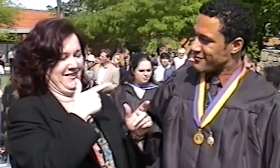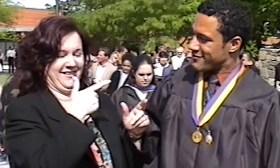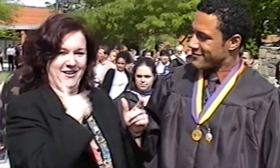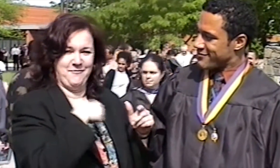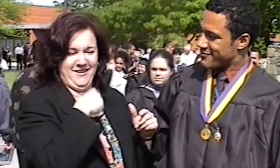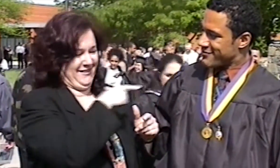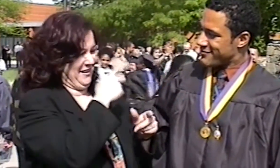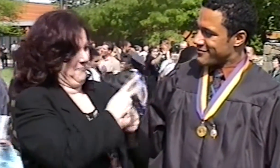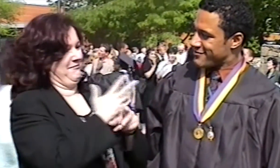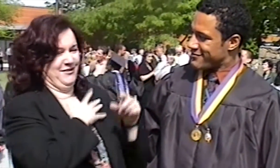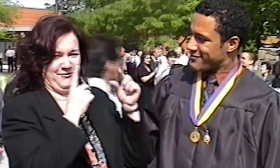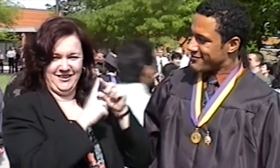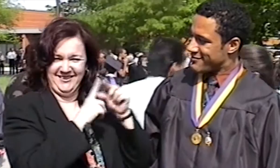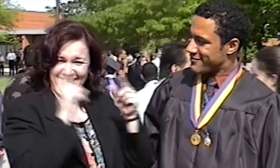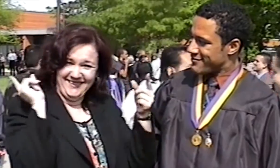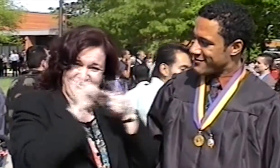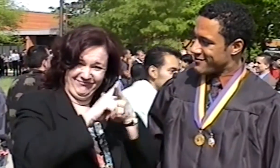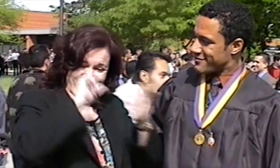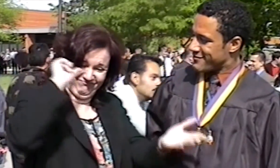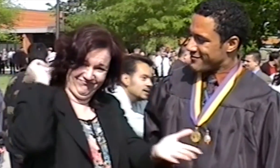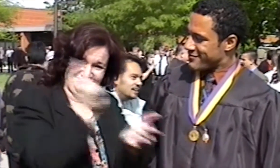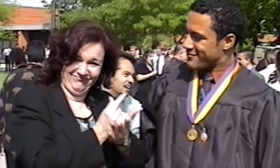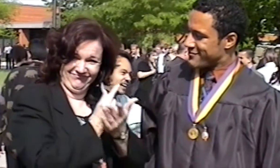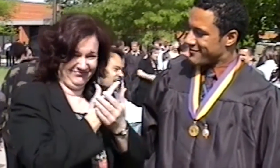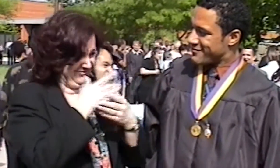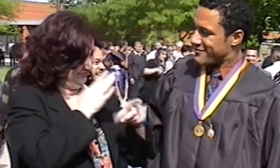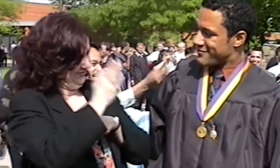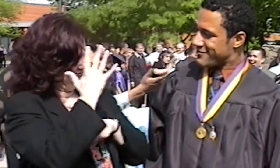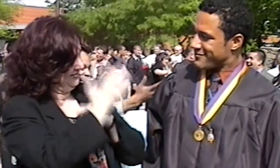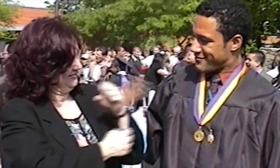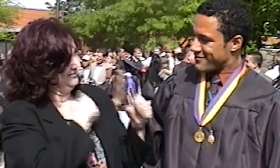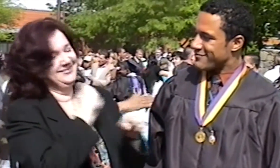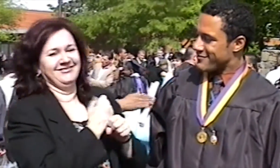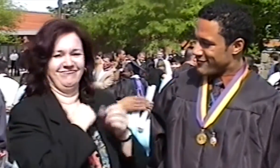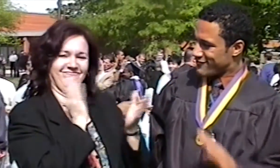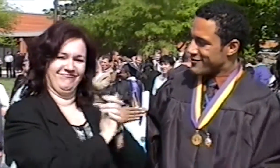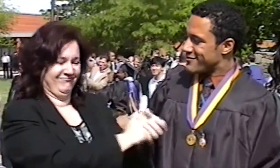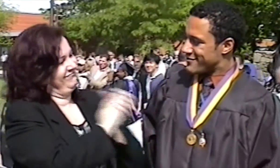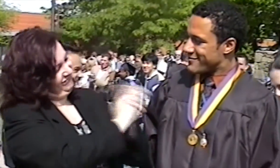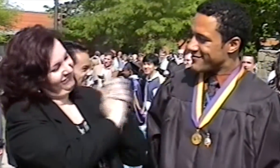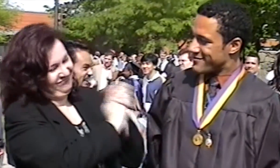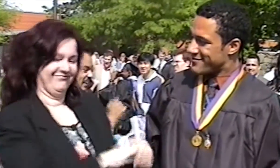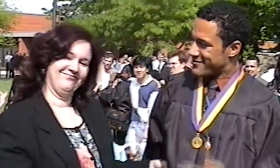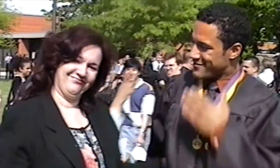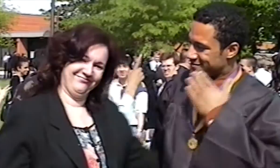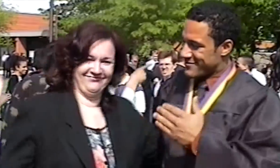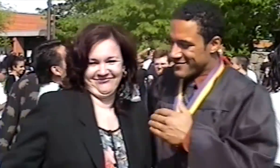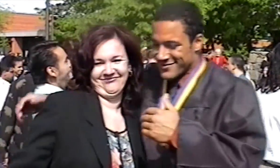And I am so proud he kept the promise and he graduated in five years! Congratulations! Thank you..